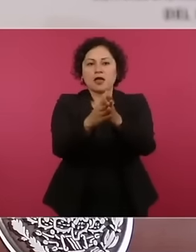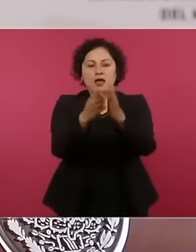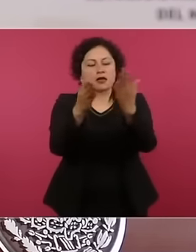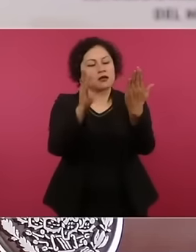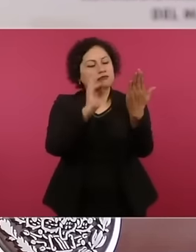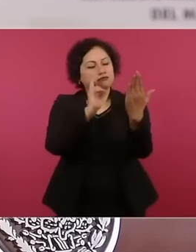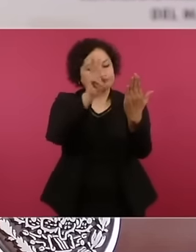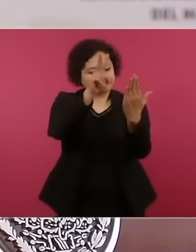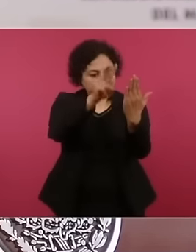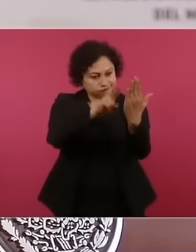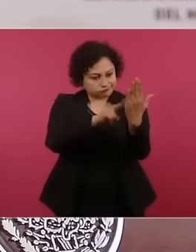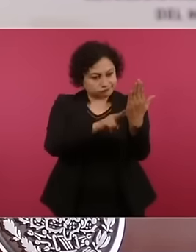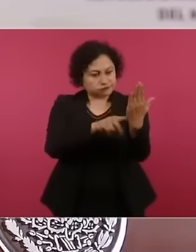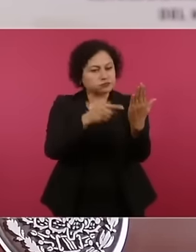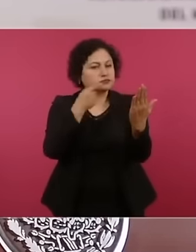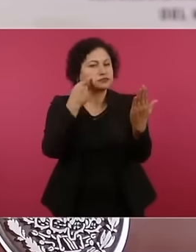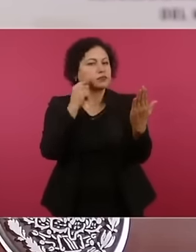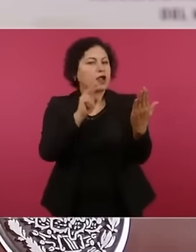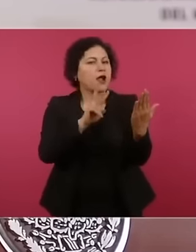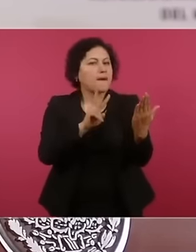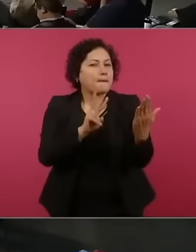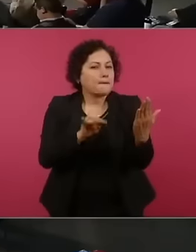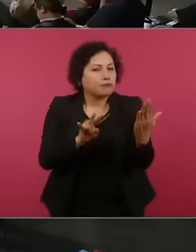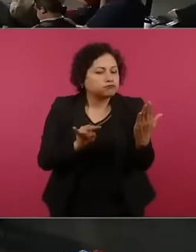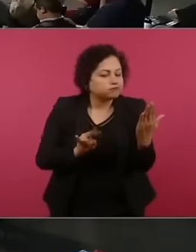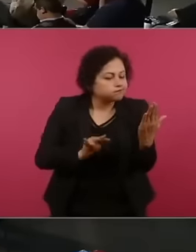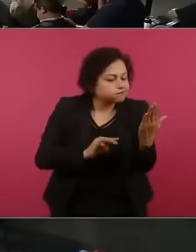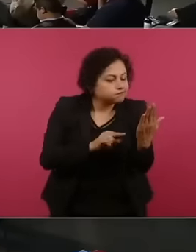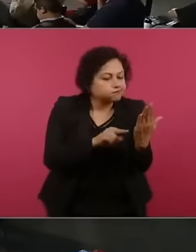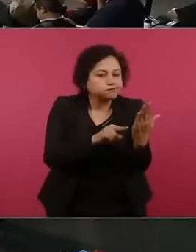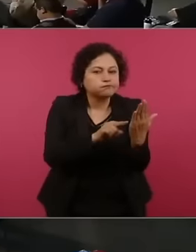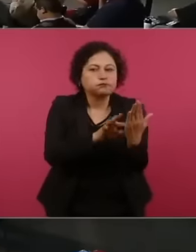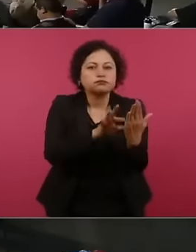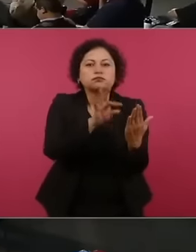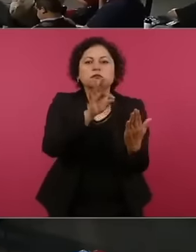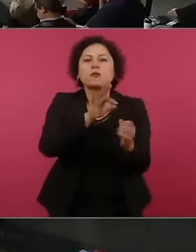radio El Siglo de